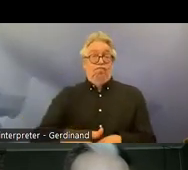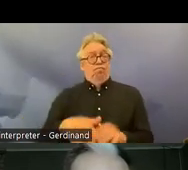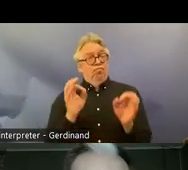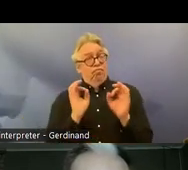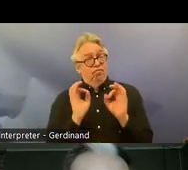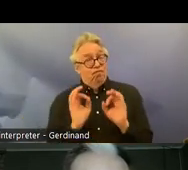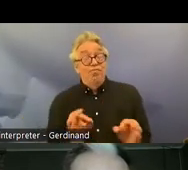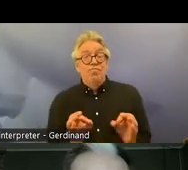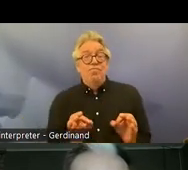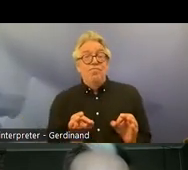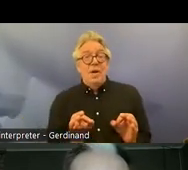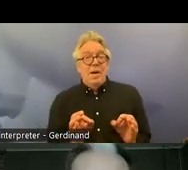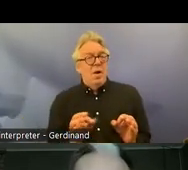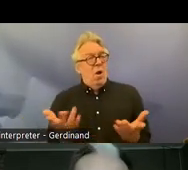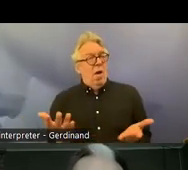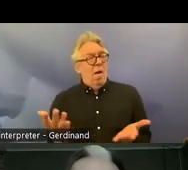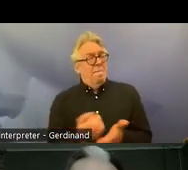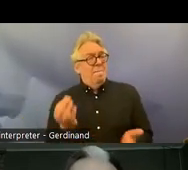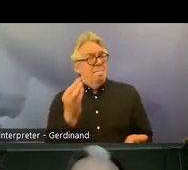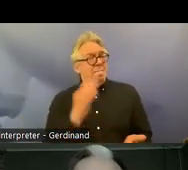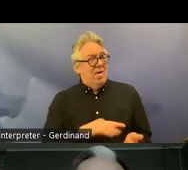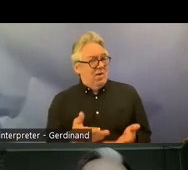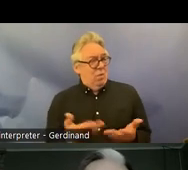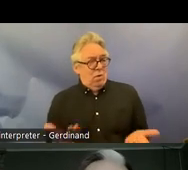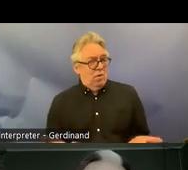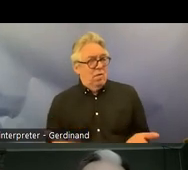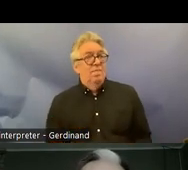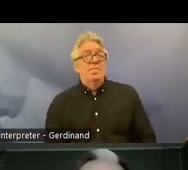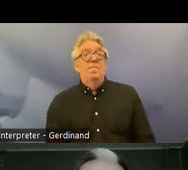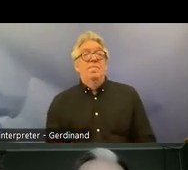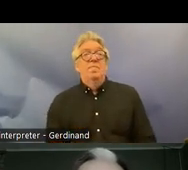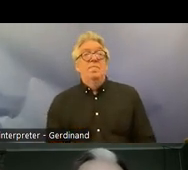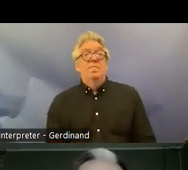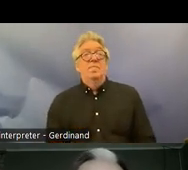uh kind of consequences of an incorporation can be to strengthen the